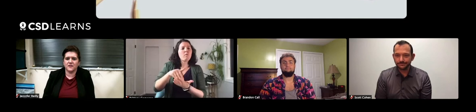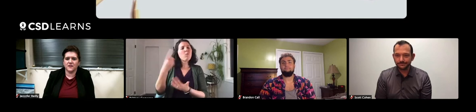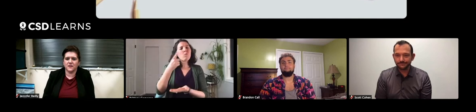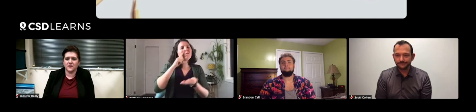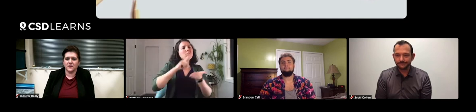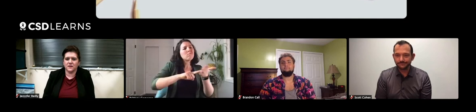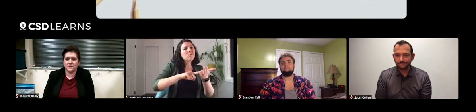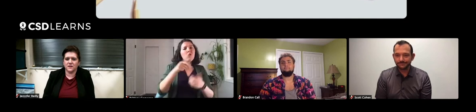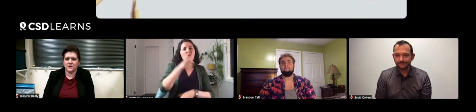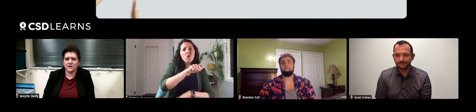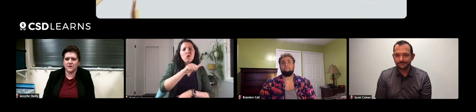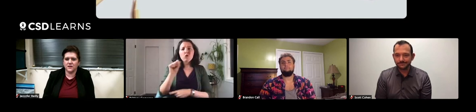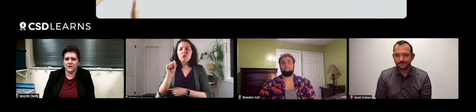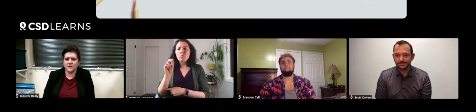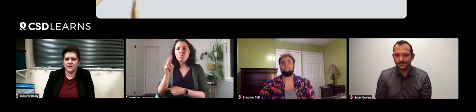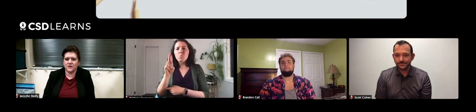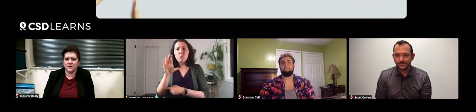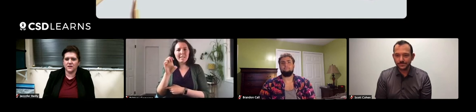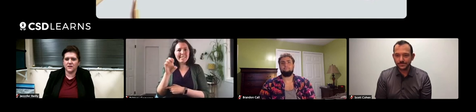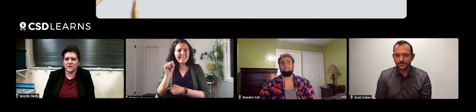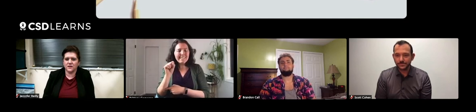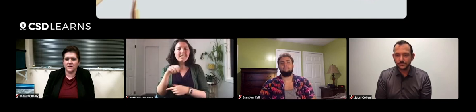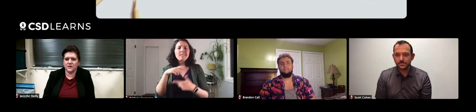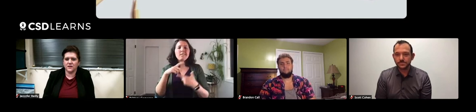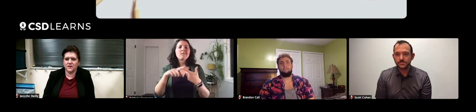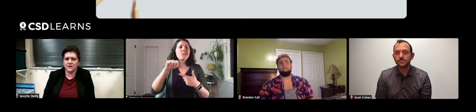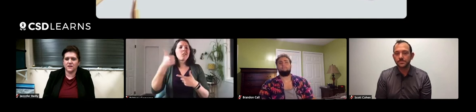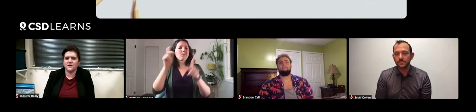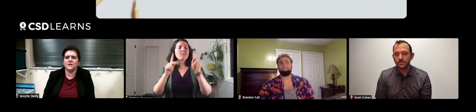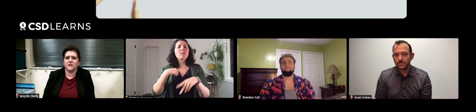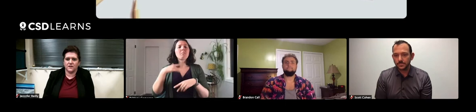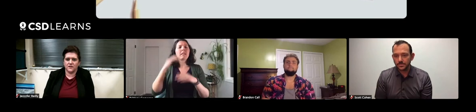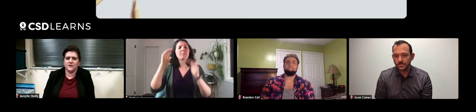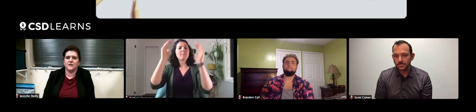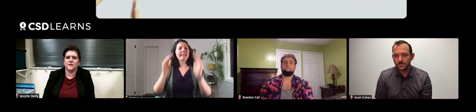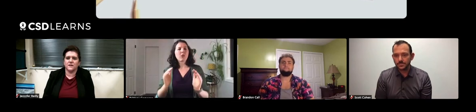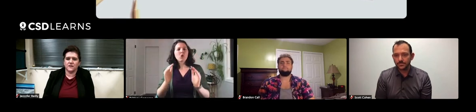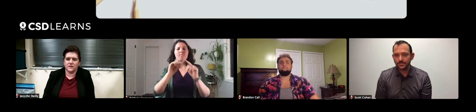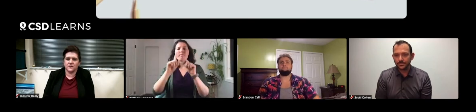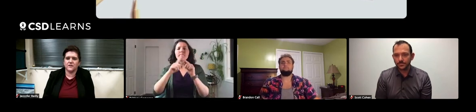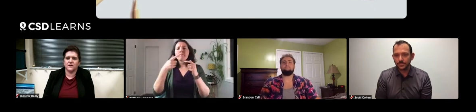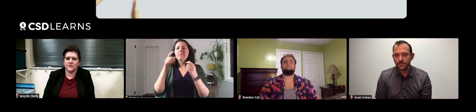I'll often research other sources and other people and do a comparison.